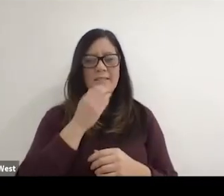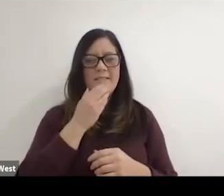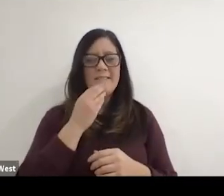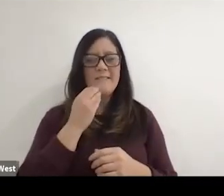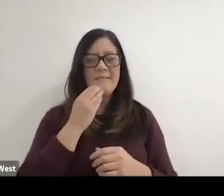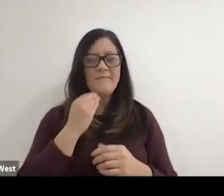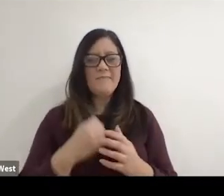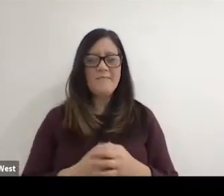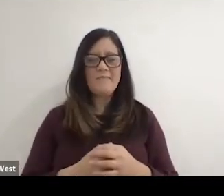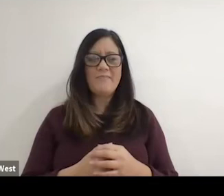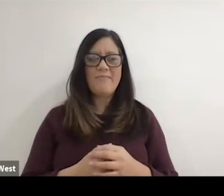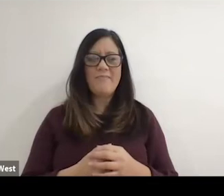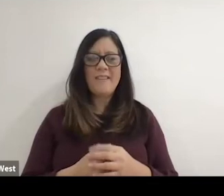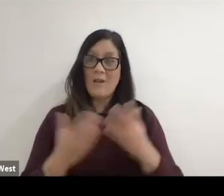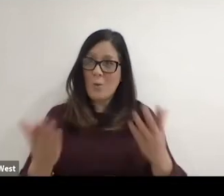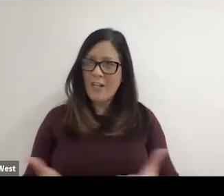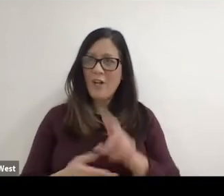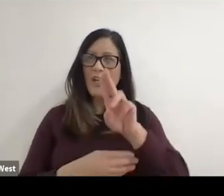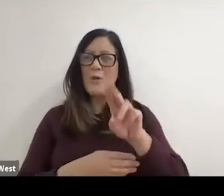good old USA at totally should get a